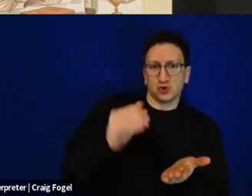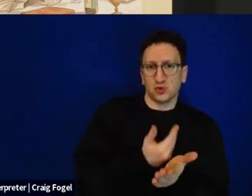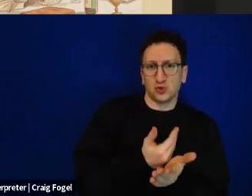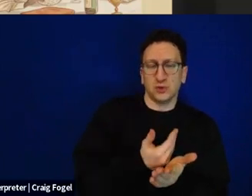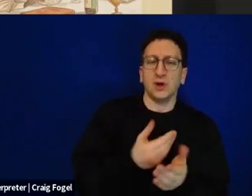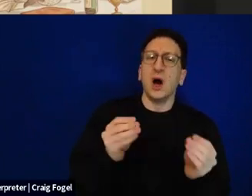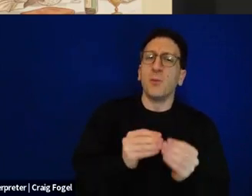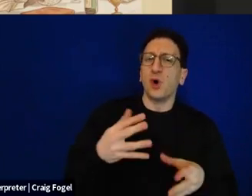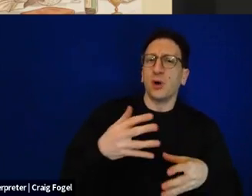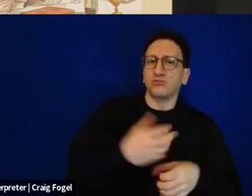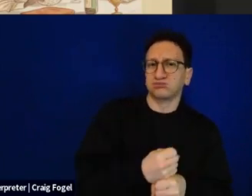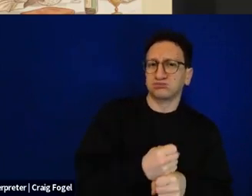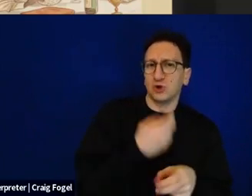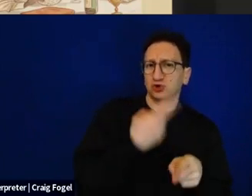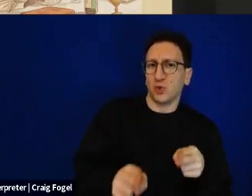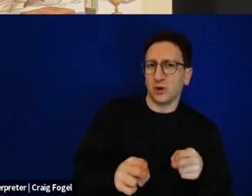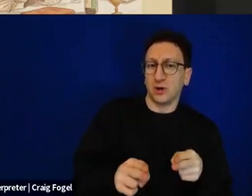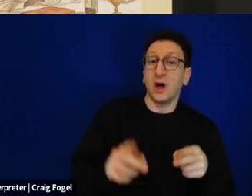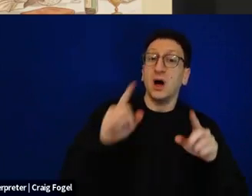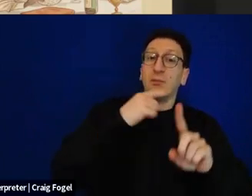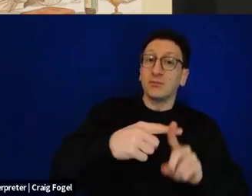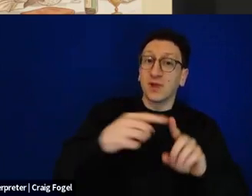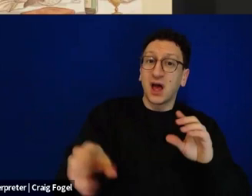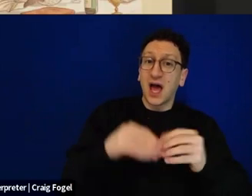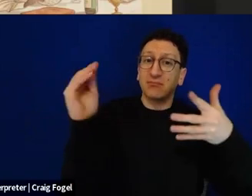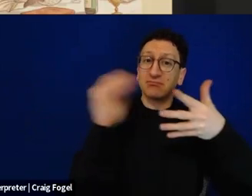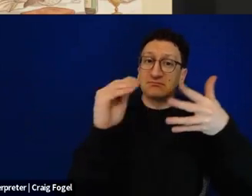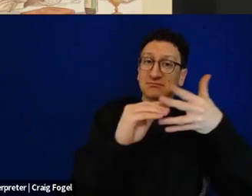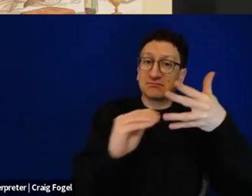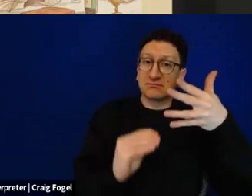but has new material as well, which we just called straight out Haggadah Yisraelit.